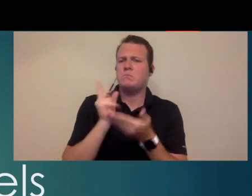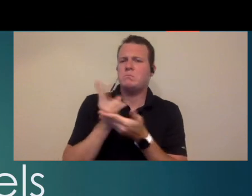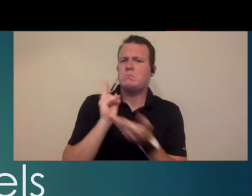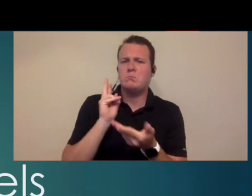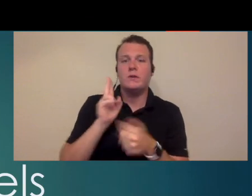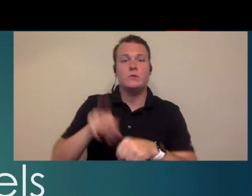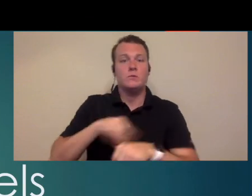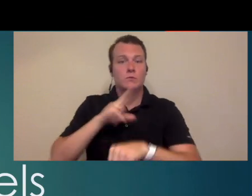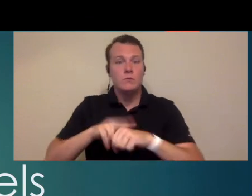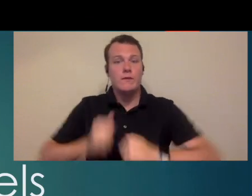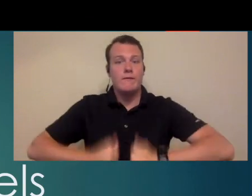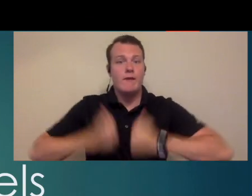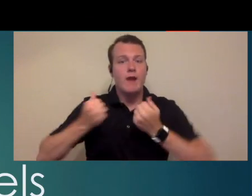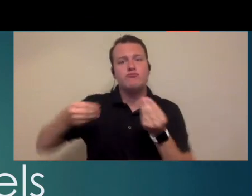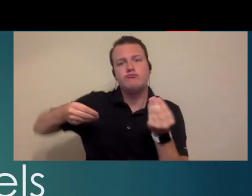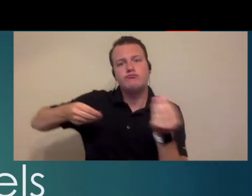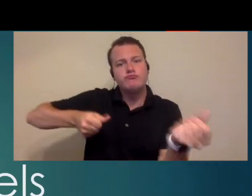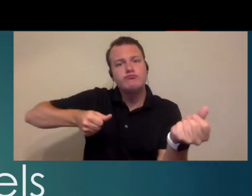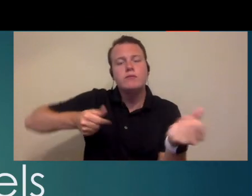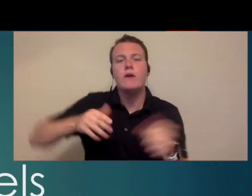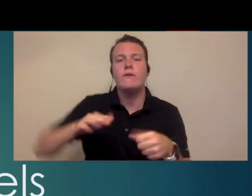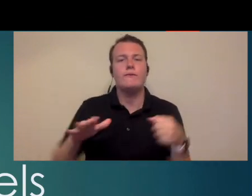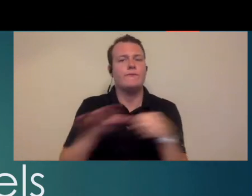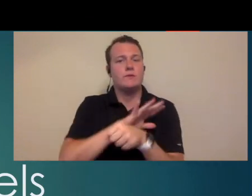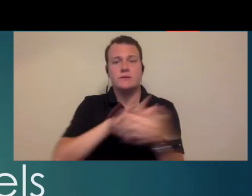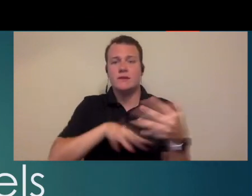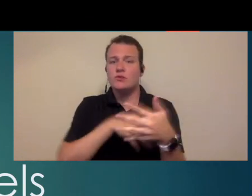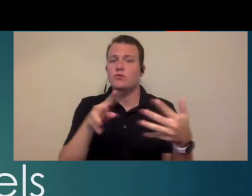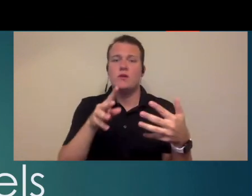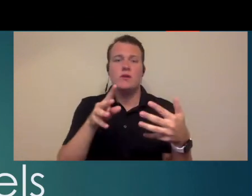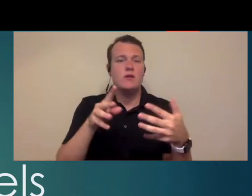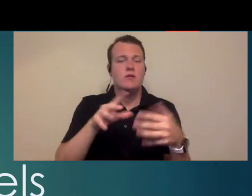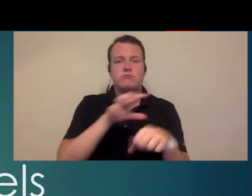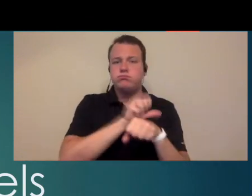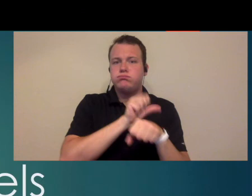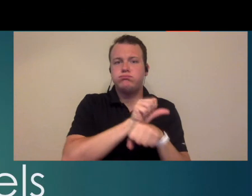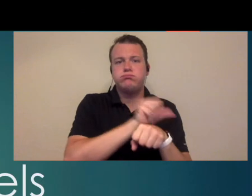couple of weeks ago life was normal and we were seeing full schedules and we had